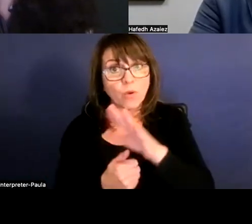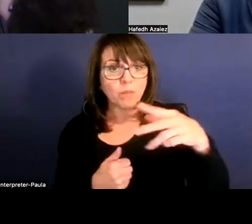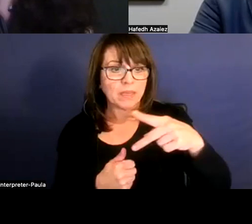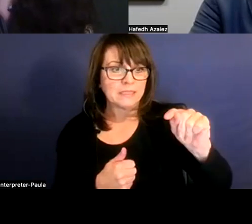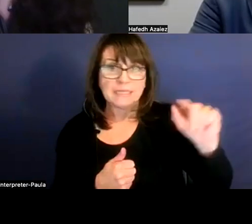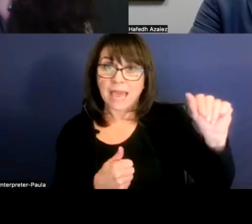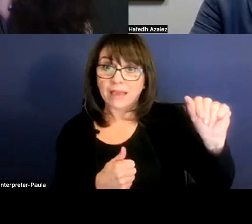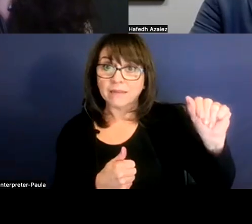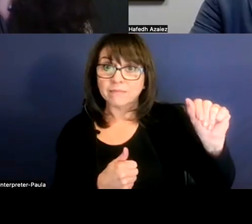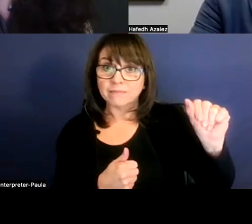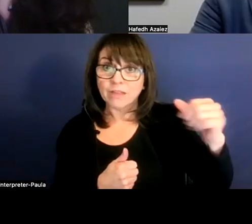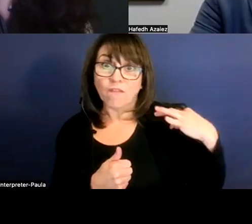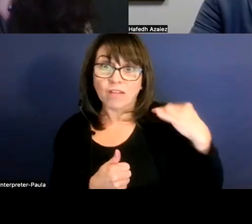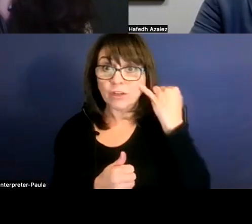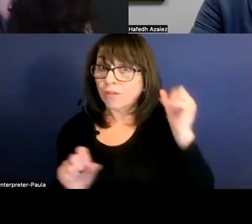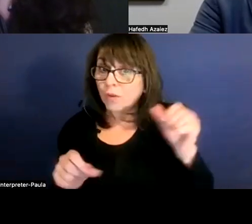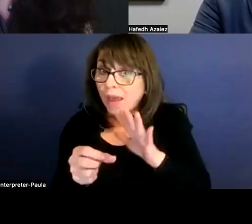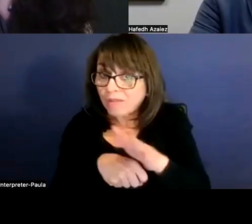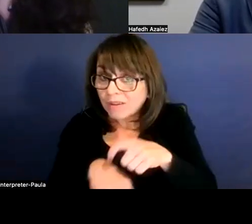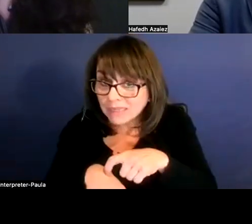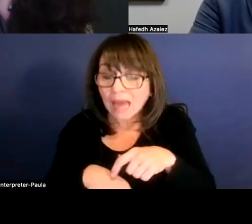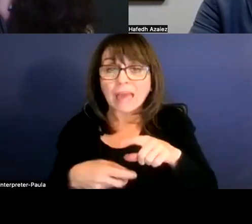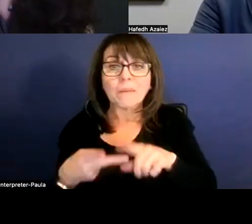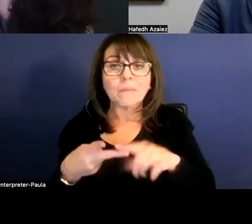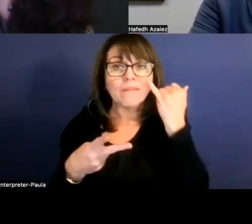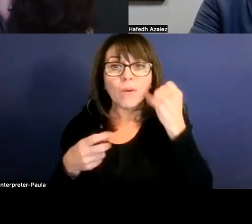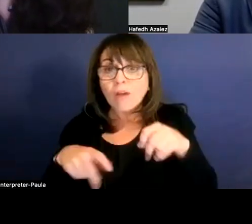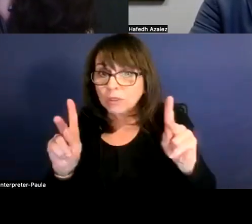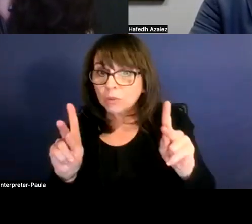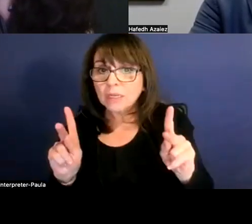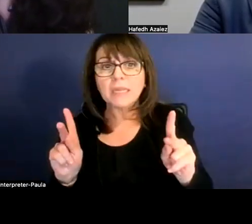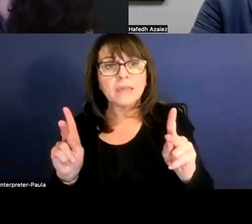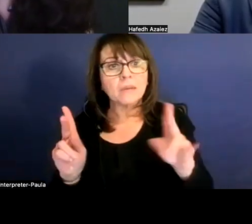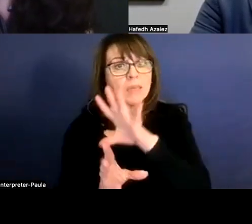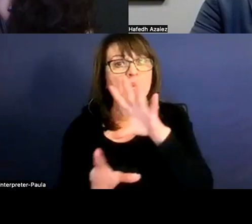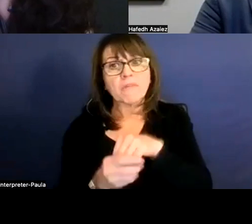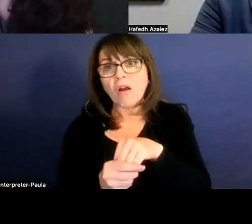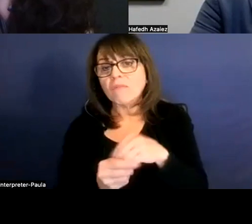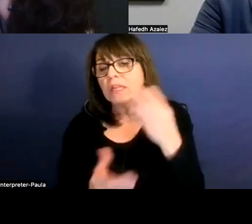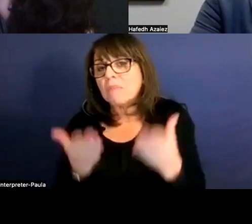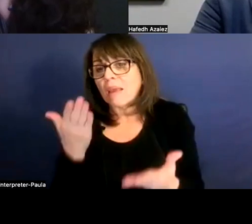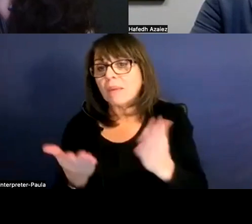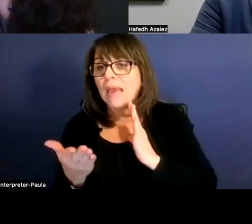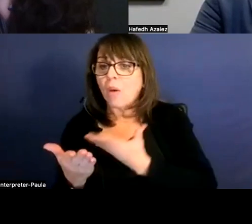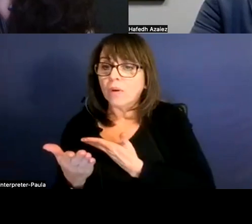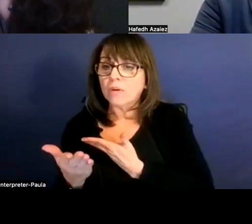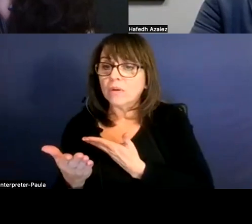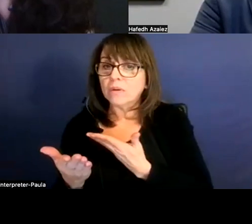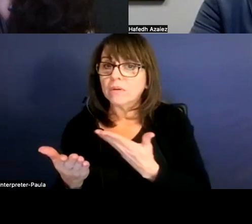Try to volunteer if you have time, if you have a chance. Be part of maybe our... If you can,